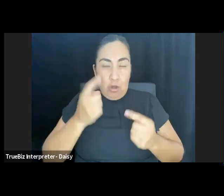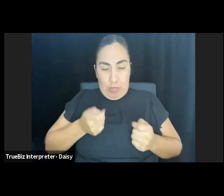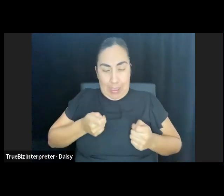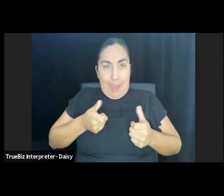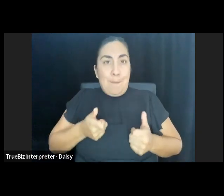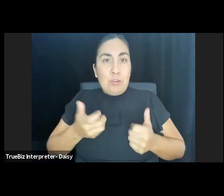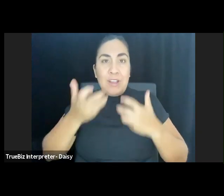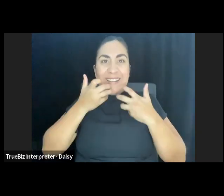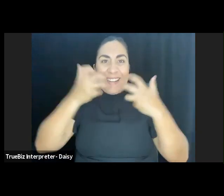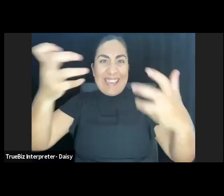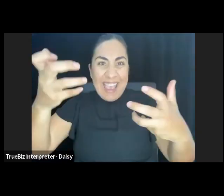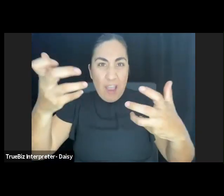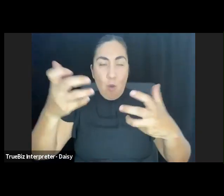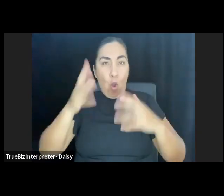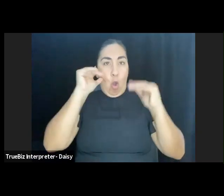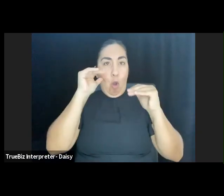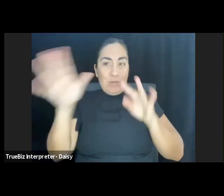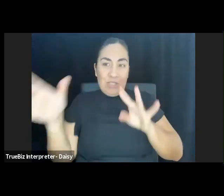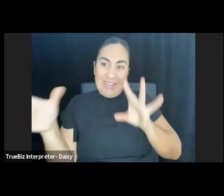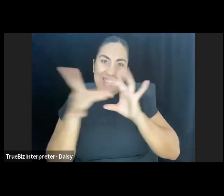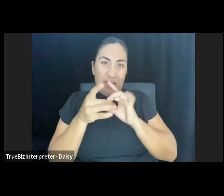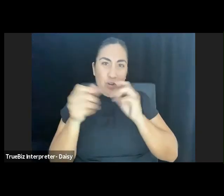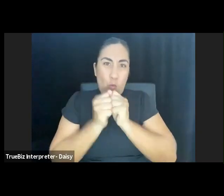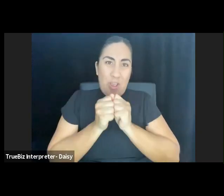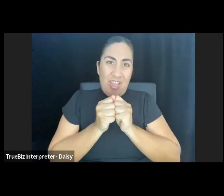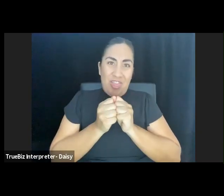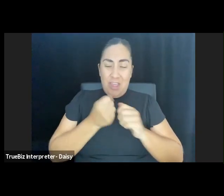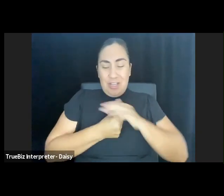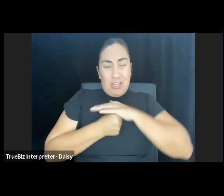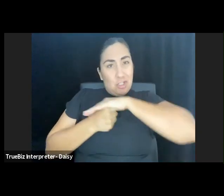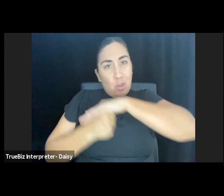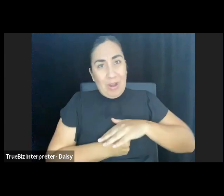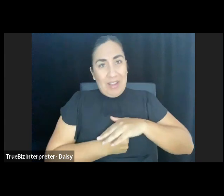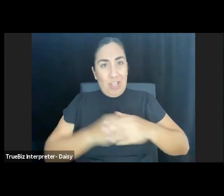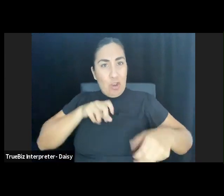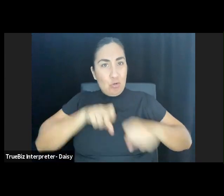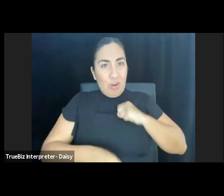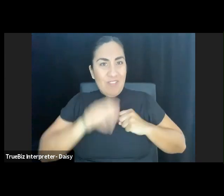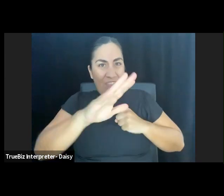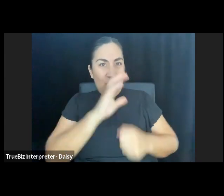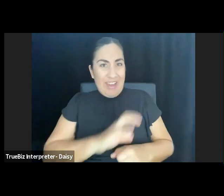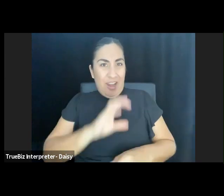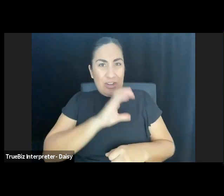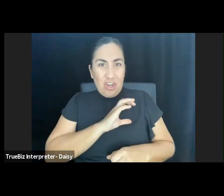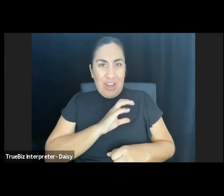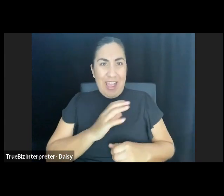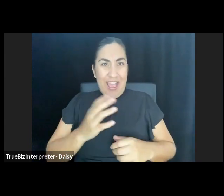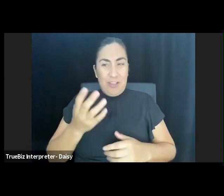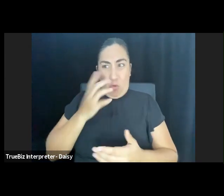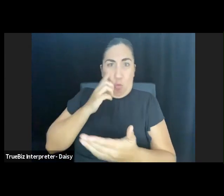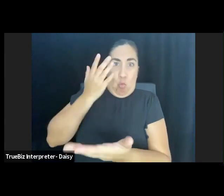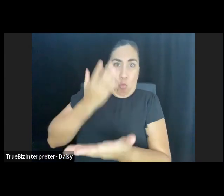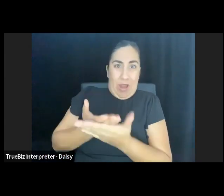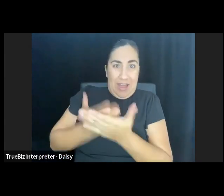in hopes of connecting them back to the suppressed grief their character has witnessed. In the time between the moment the life